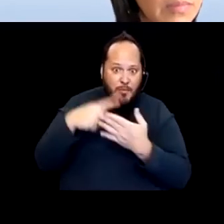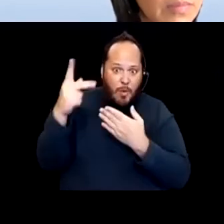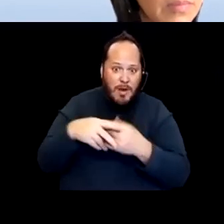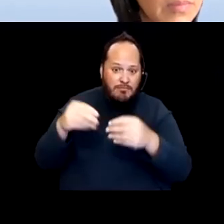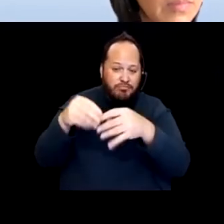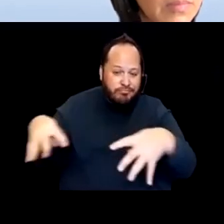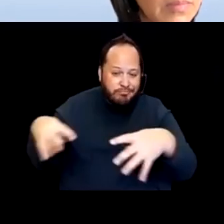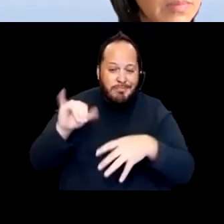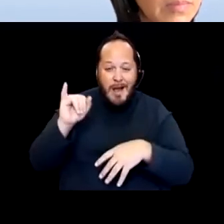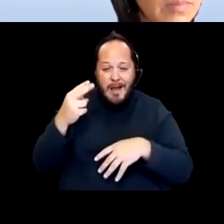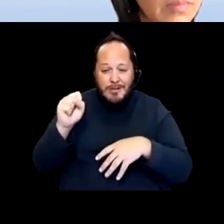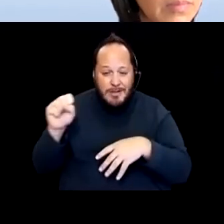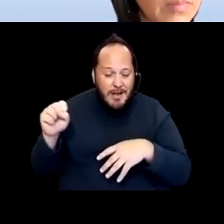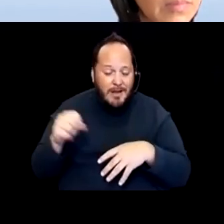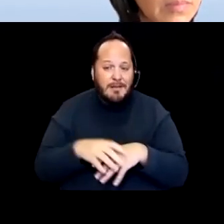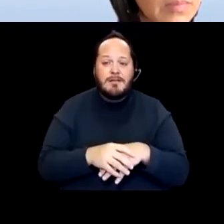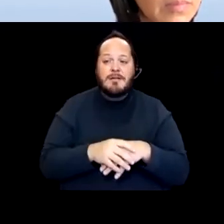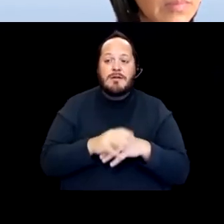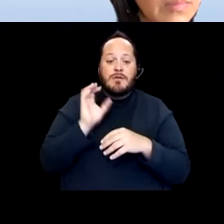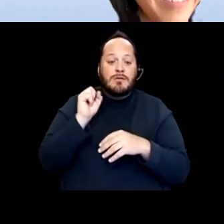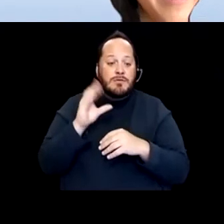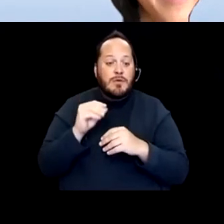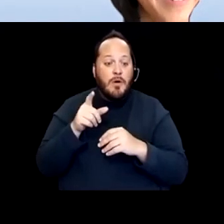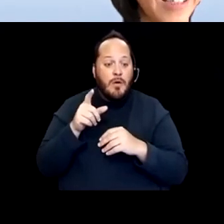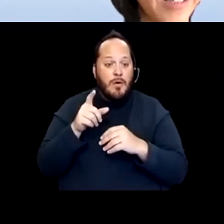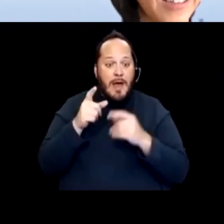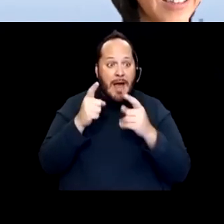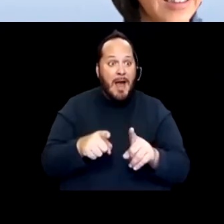And so when they come to an issue there they're typically wanna come to it with that lens.